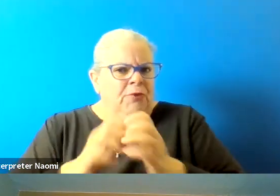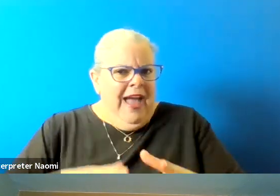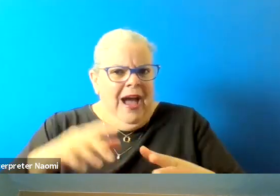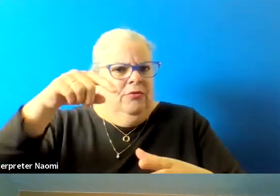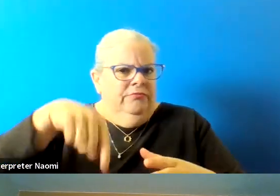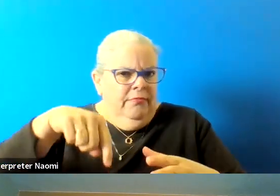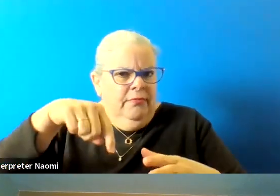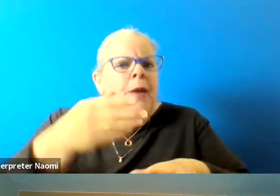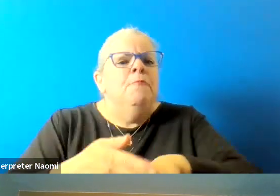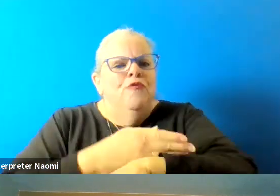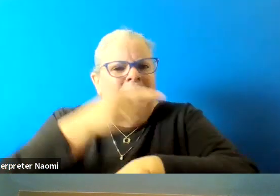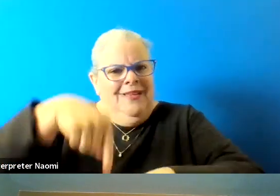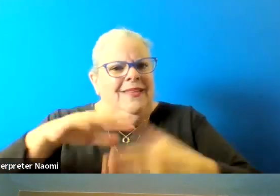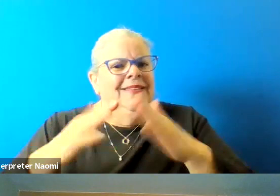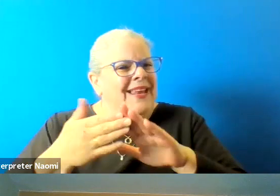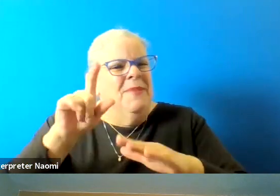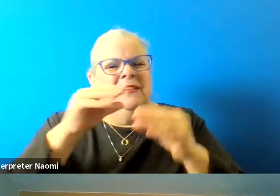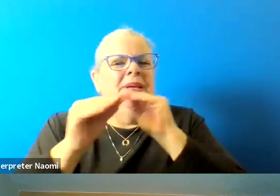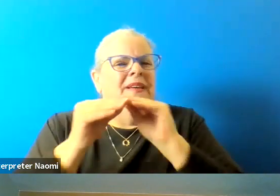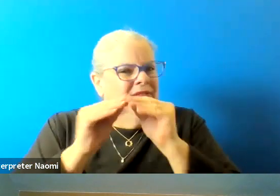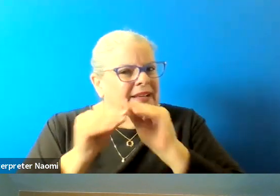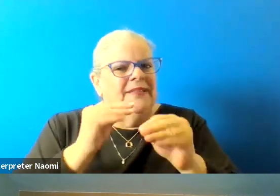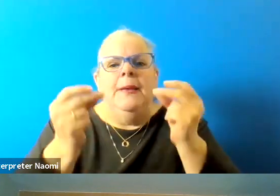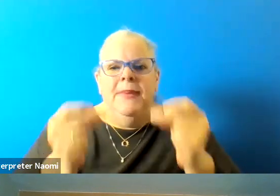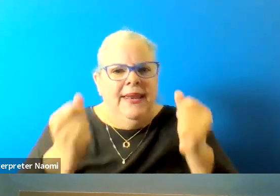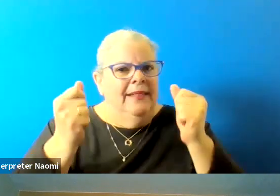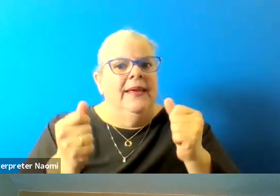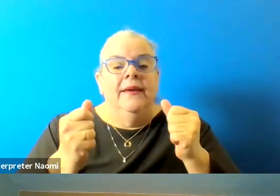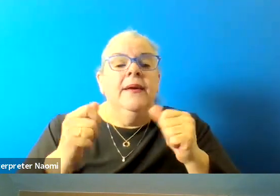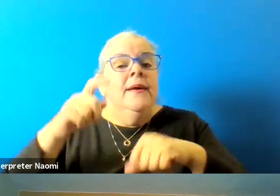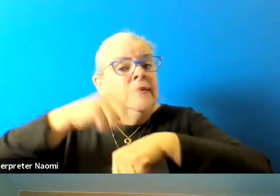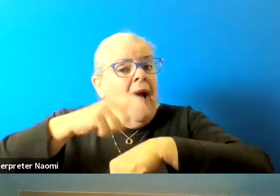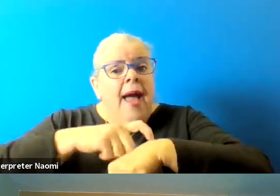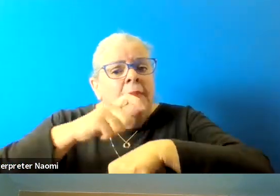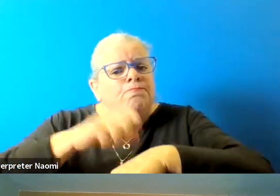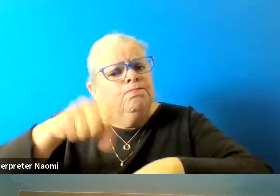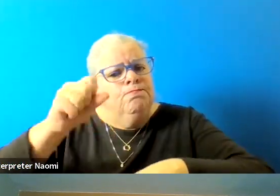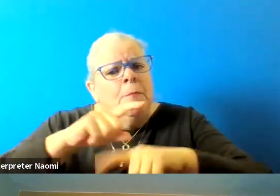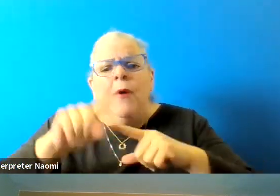That's got to be fixed immediately. And it's gonna take time. That's why we have to get right to work on it.